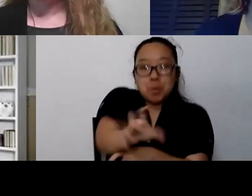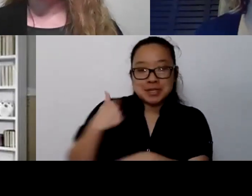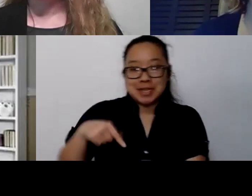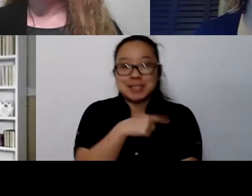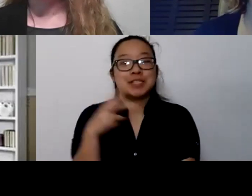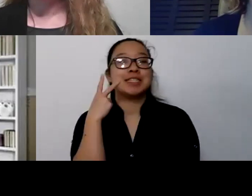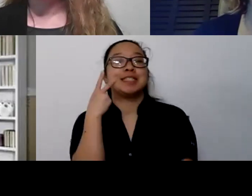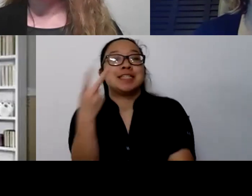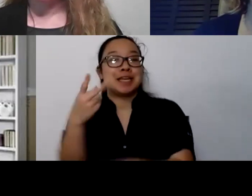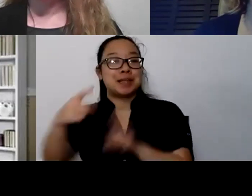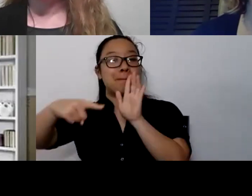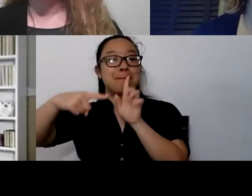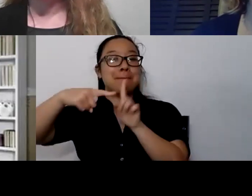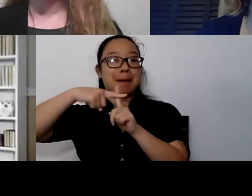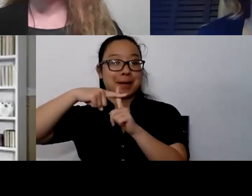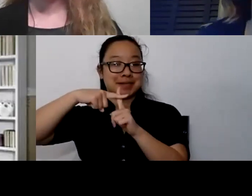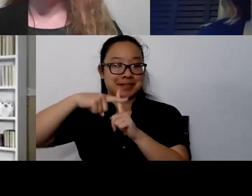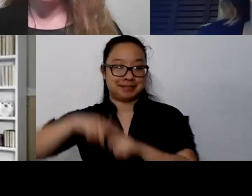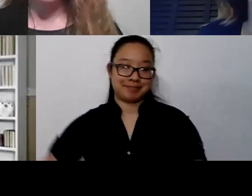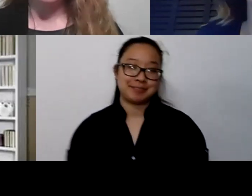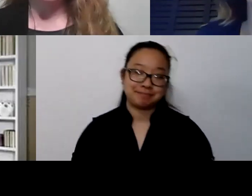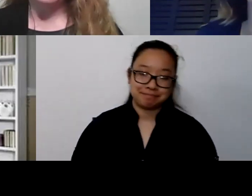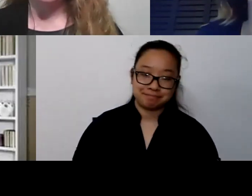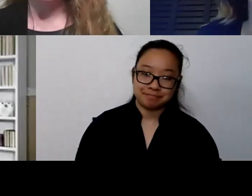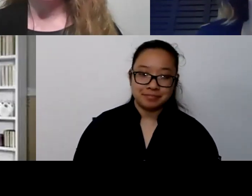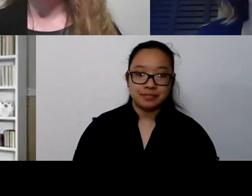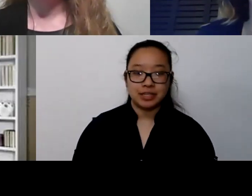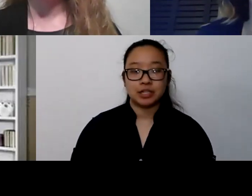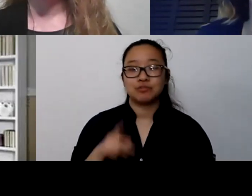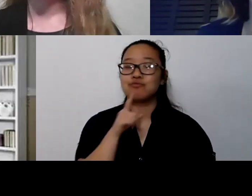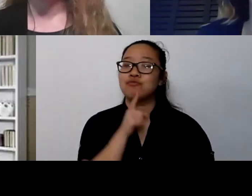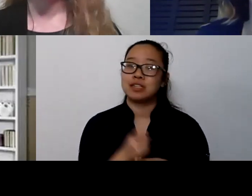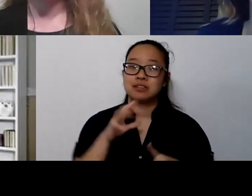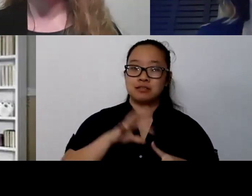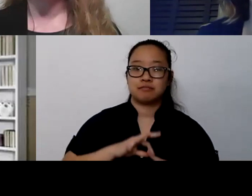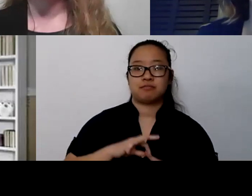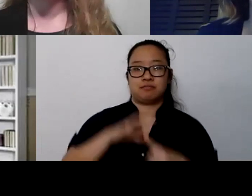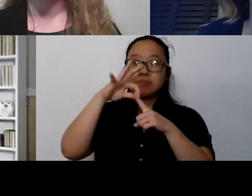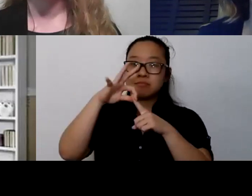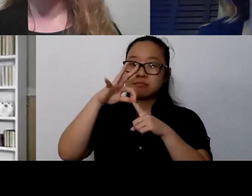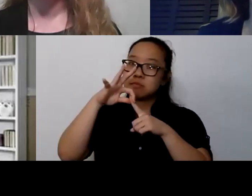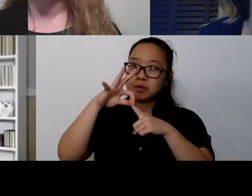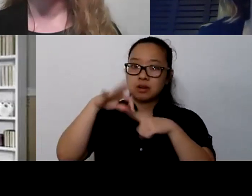And, again, just really highlights how incredibly resilient we are as human beings.